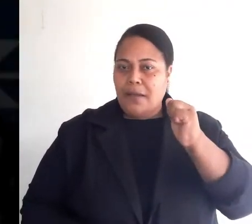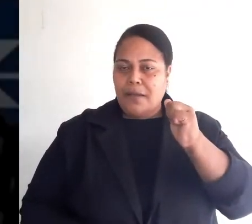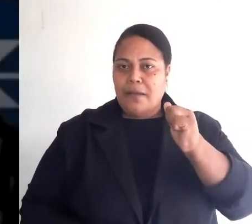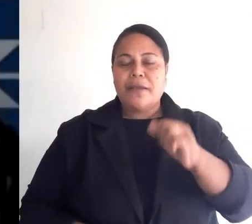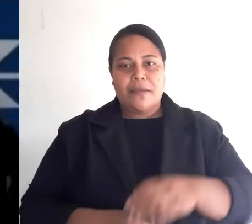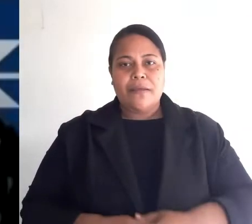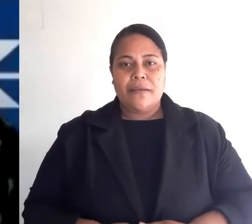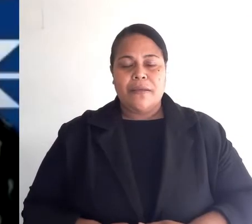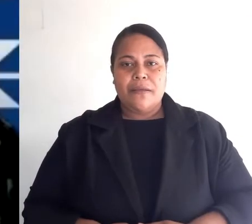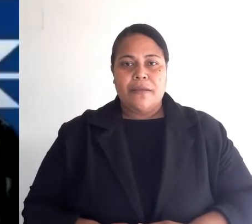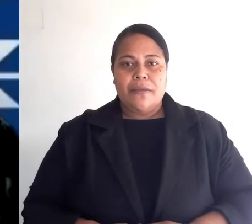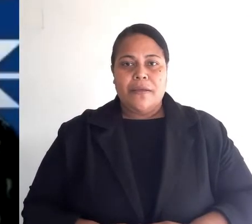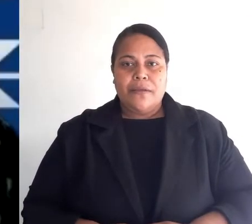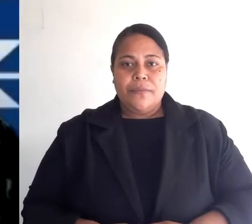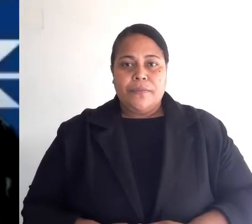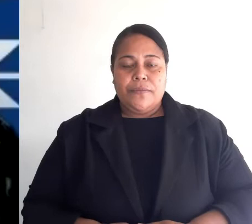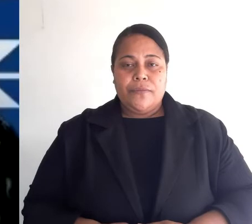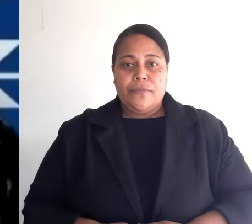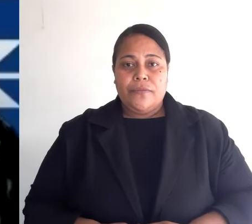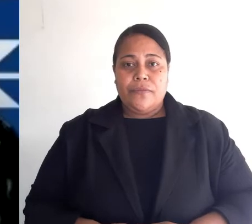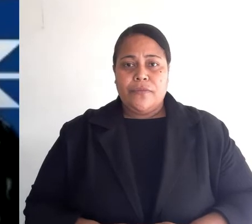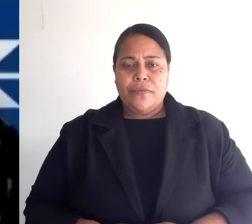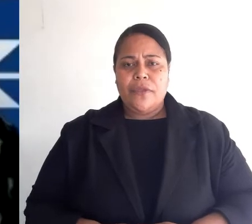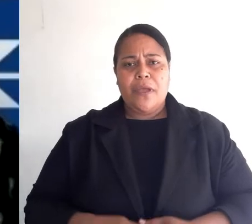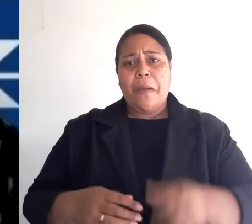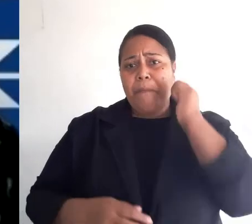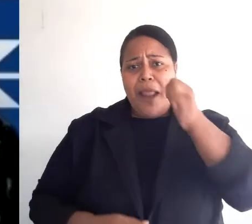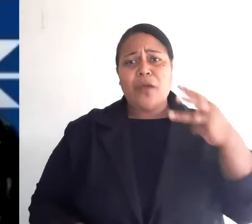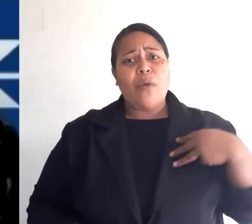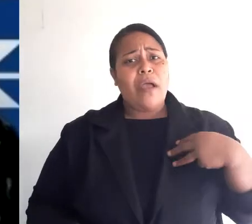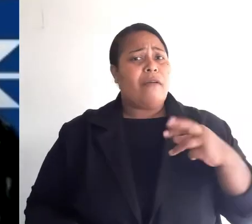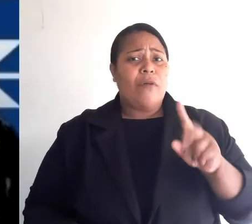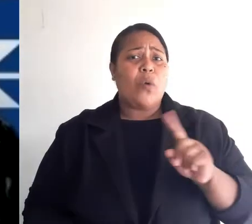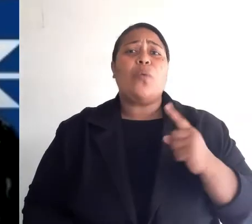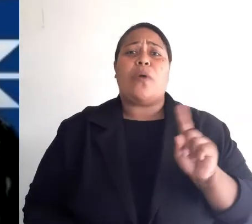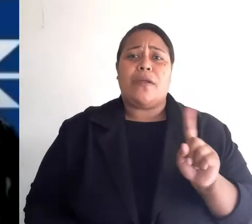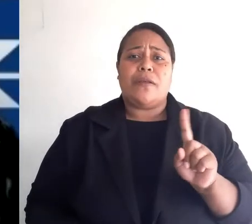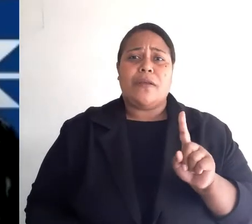Thursdays in Black is a stand in solidarity with survivors of the worst and most horrific